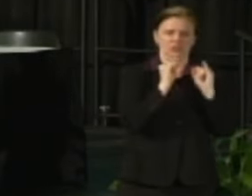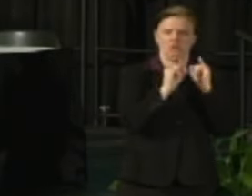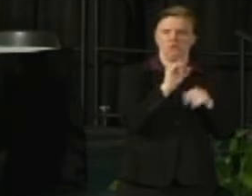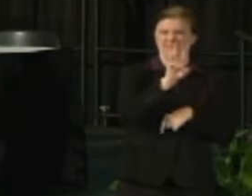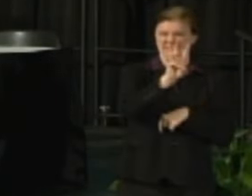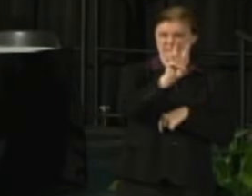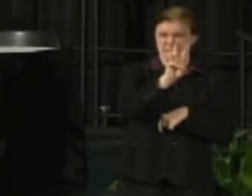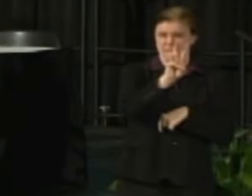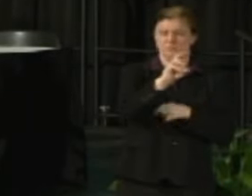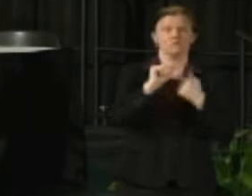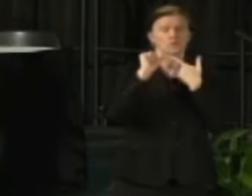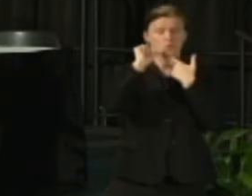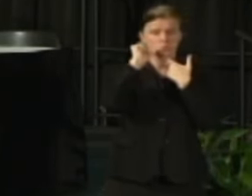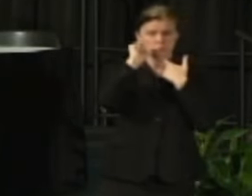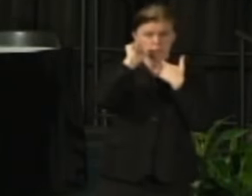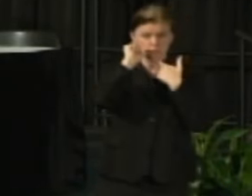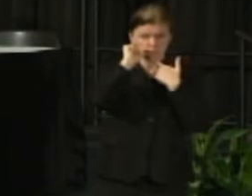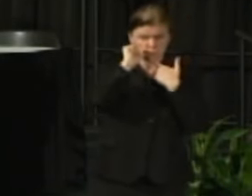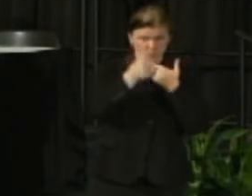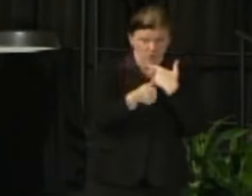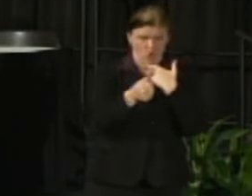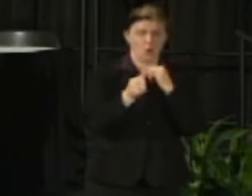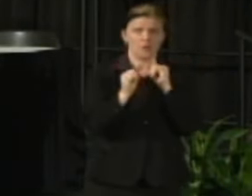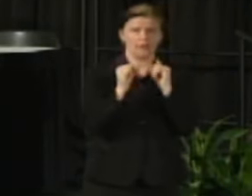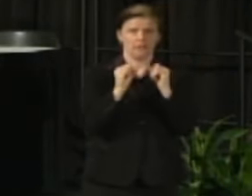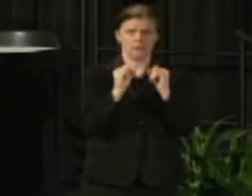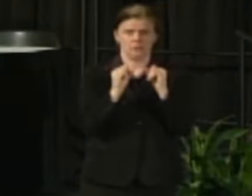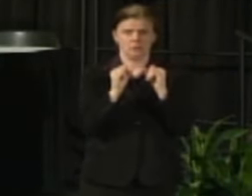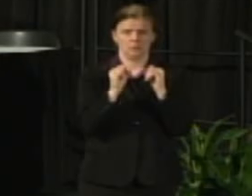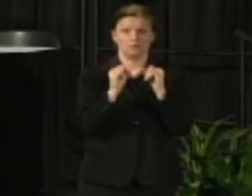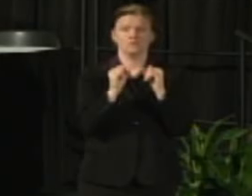I will have tomorrow an interview with a Journal Sentinel Editorial Board.